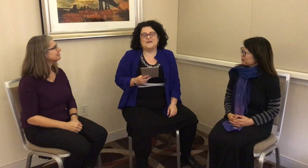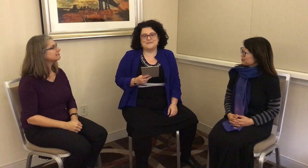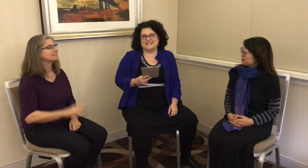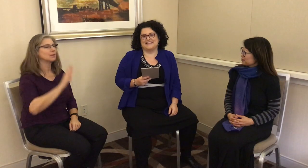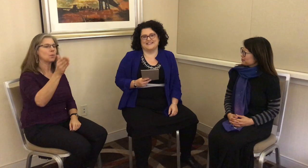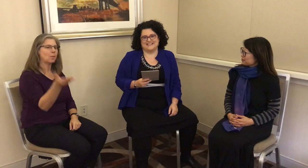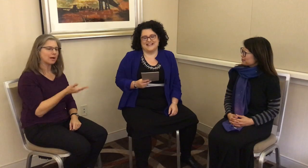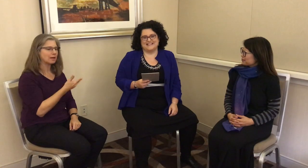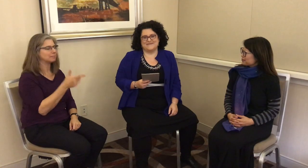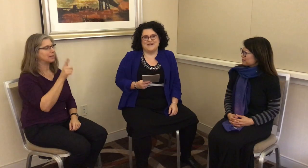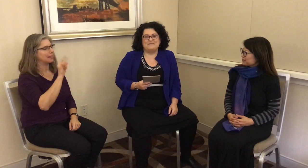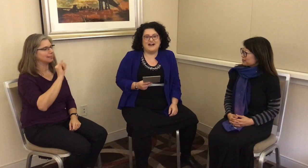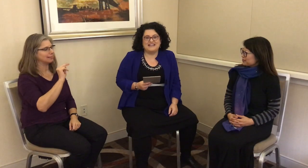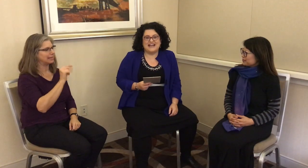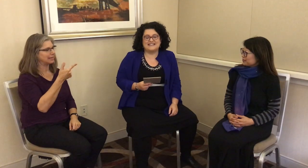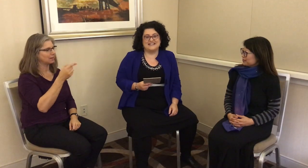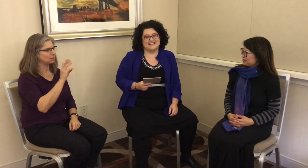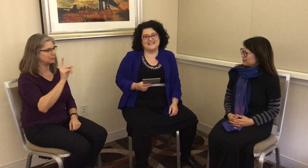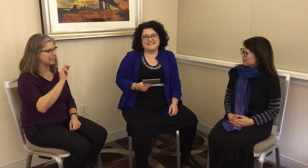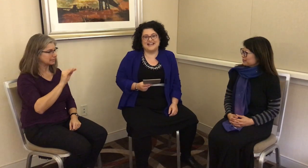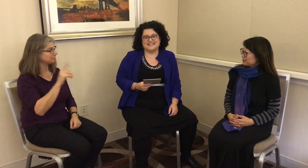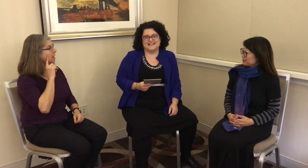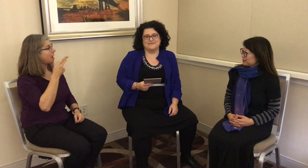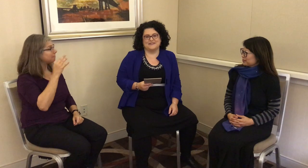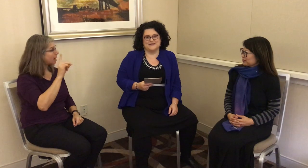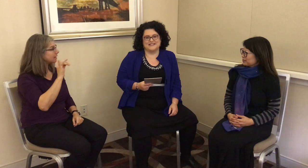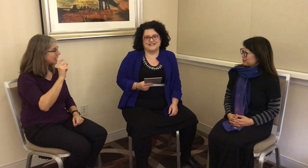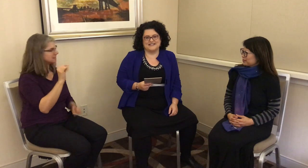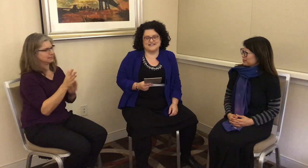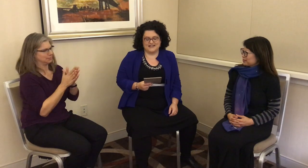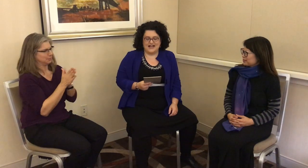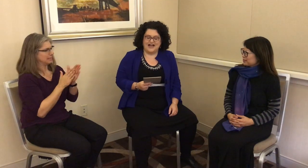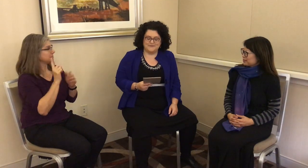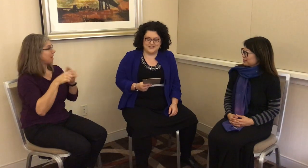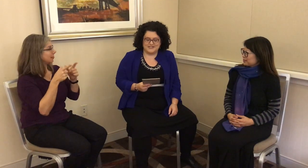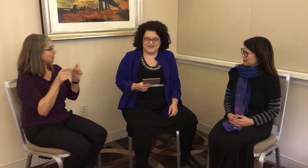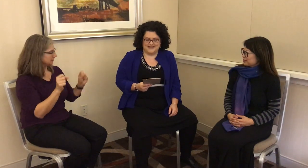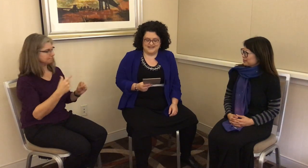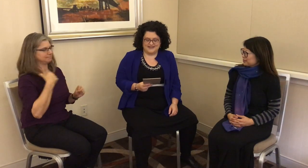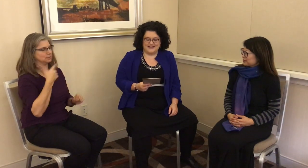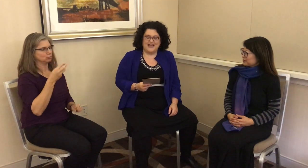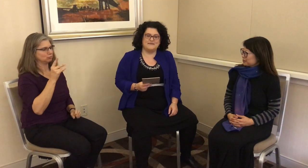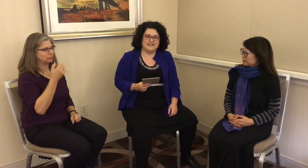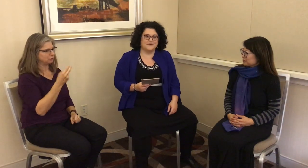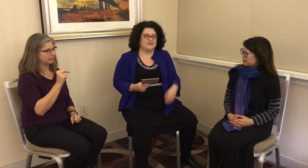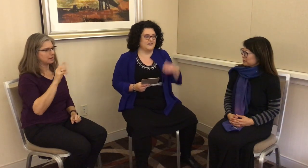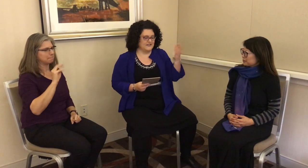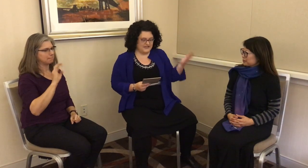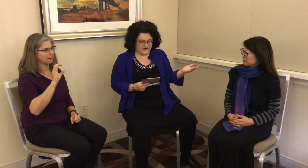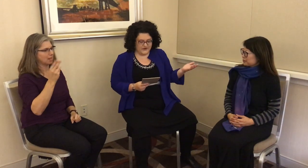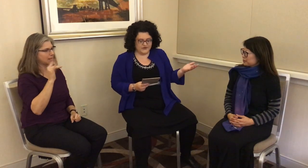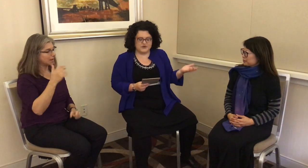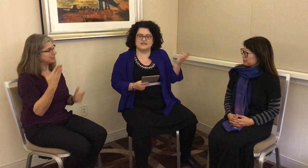G: Welcome to Lingthusiasm, a podcast that’s enthusiastic about linguistics! I’m Gretchen McCulloch. I’m here with Dr Lynn Hou, who’s